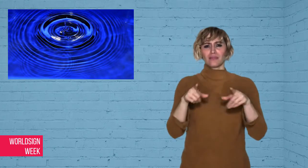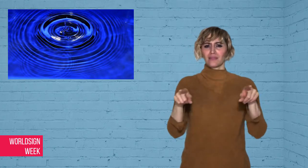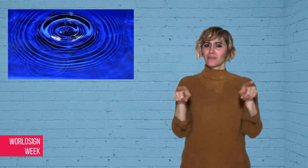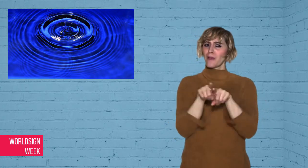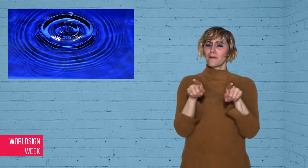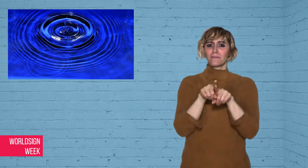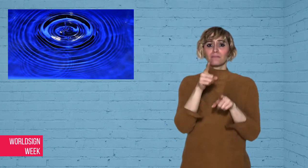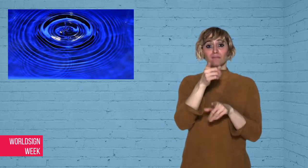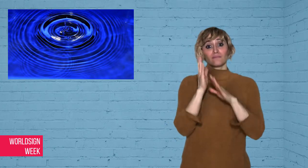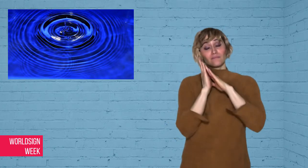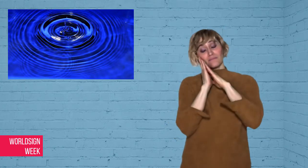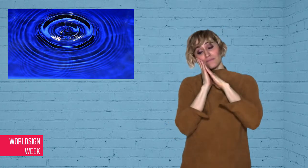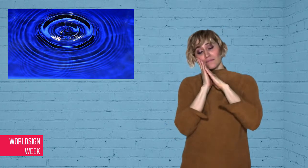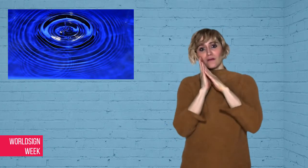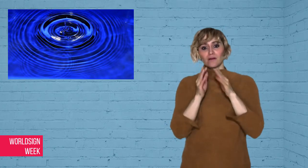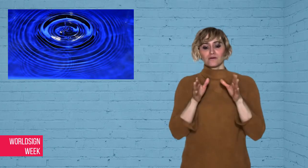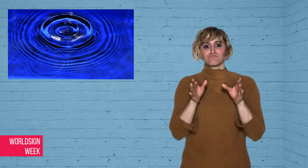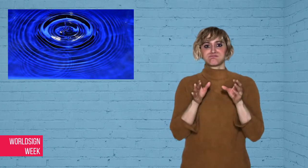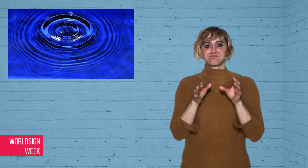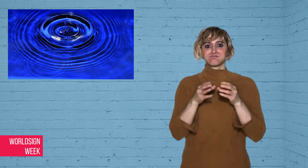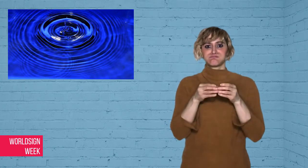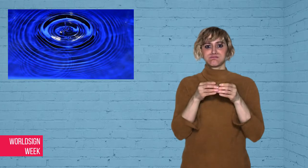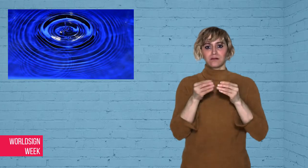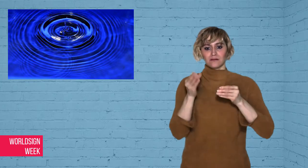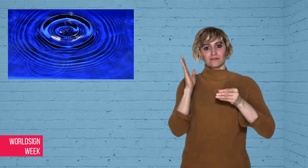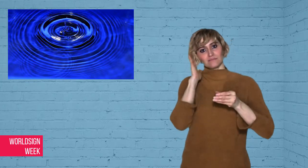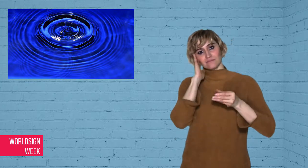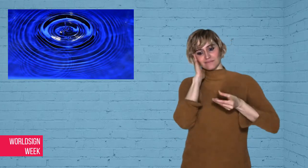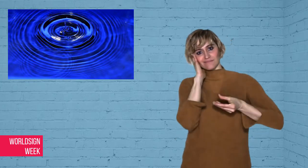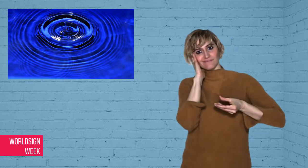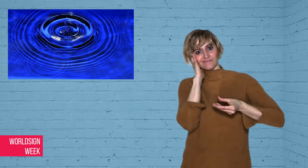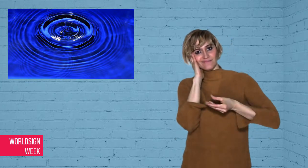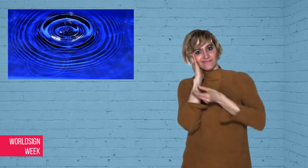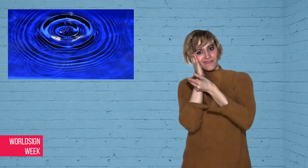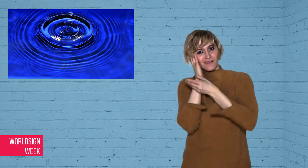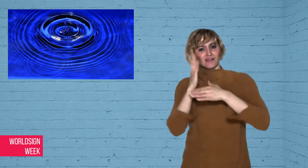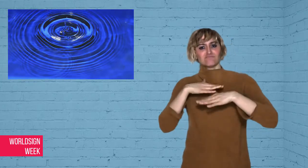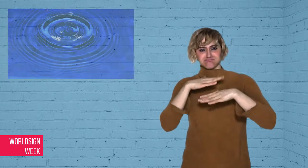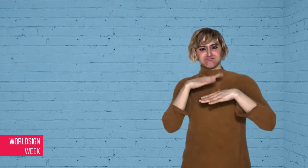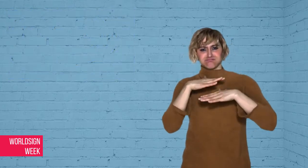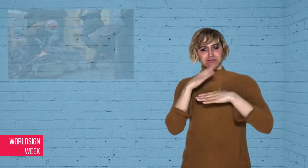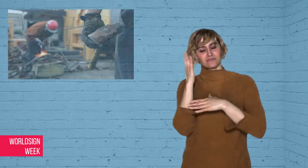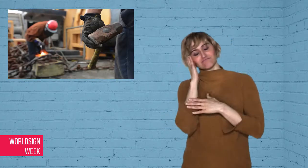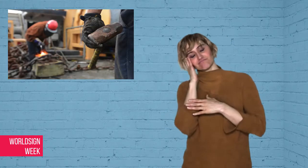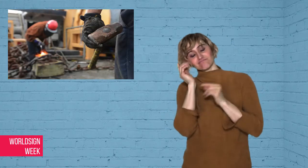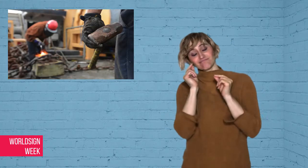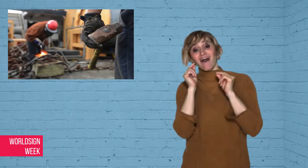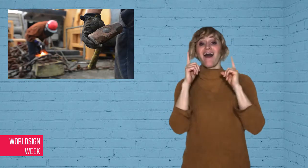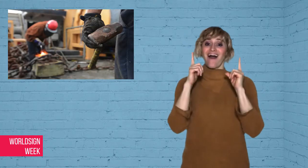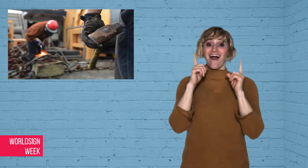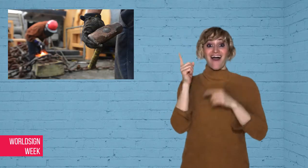bed – only this time, it wasn’t their